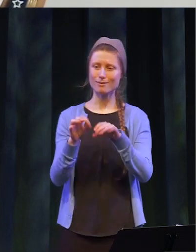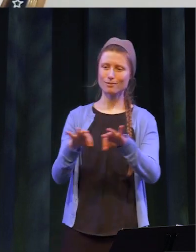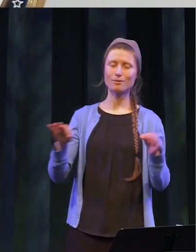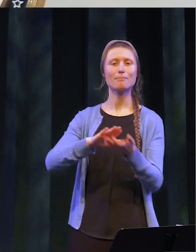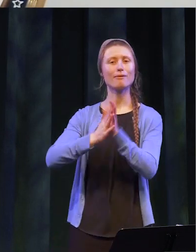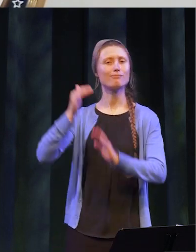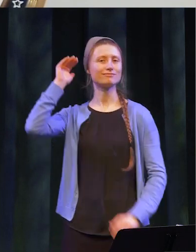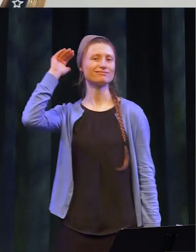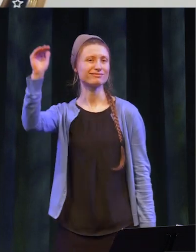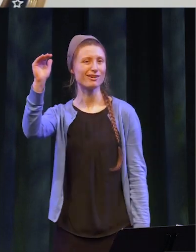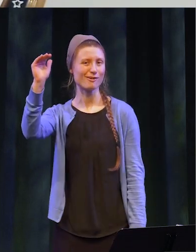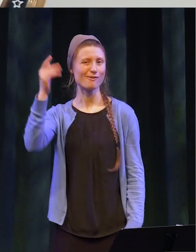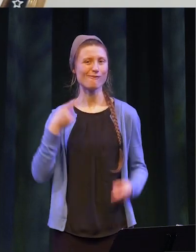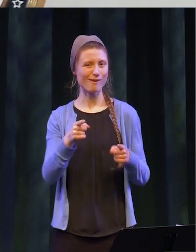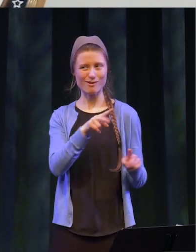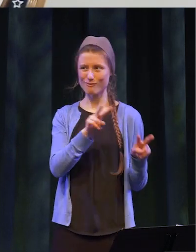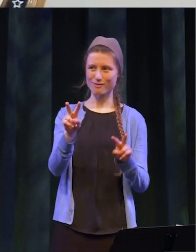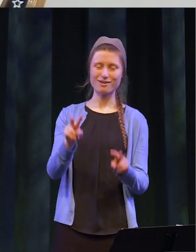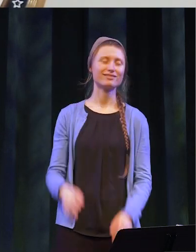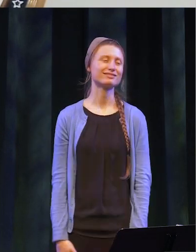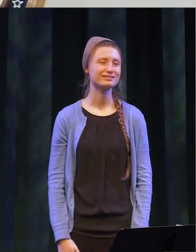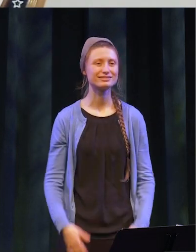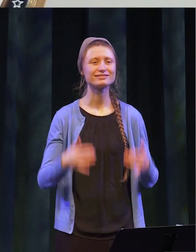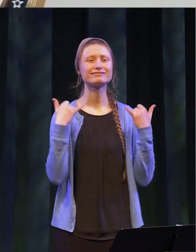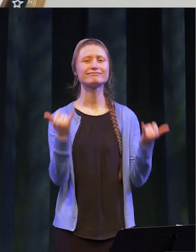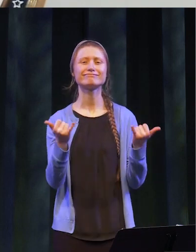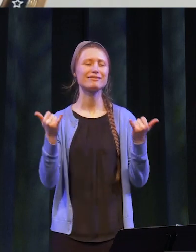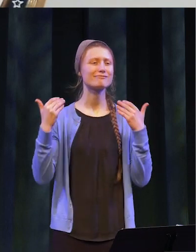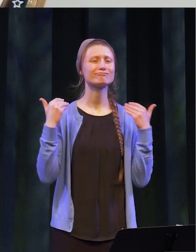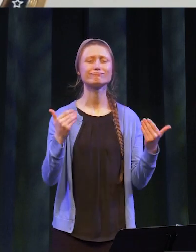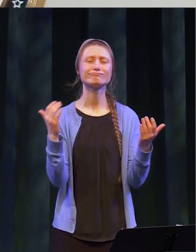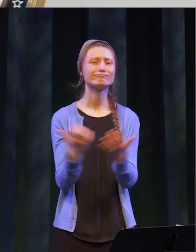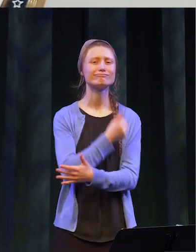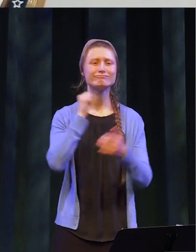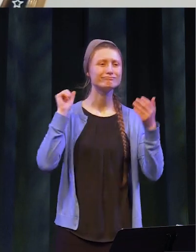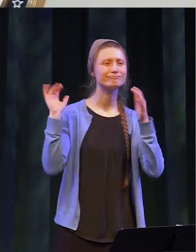and become an adult before your very eyes. Let’s have a virtual round of applause to